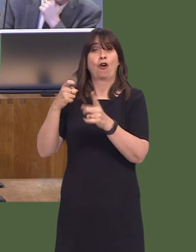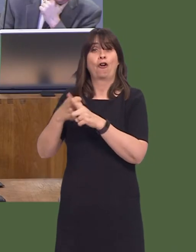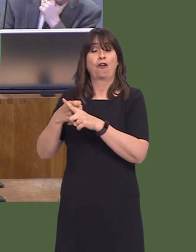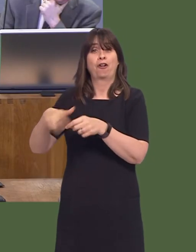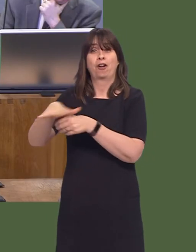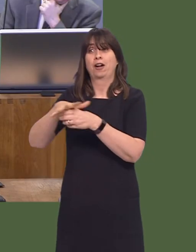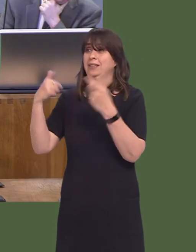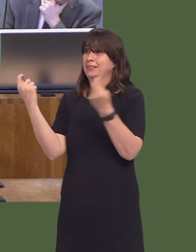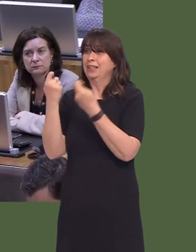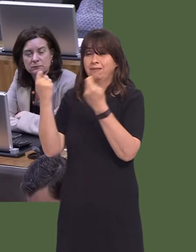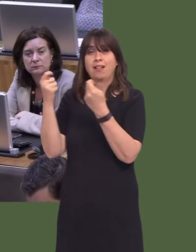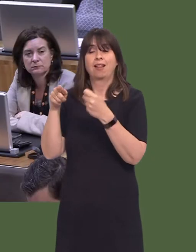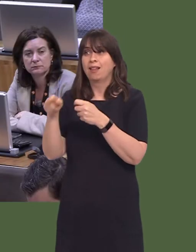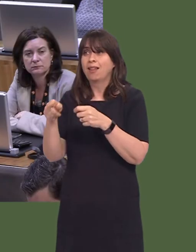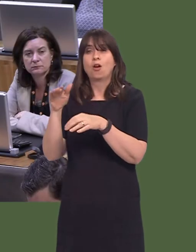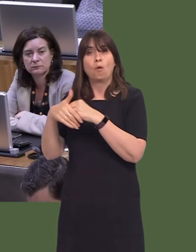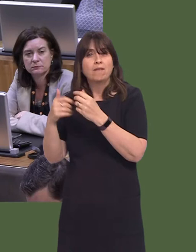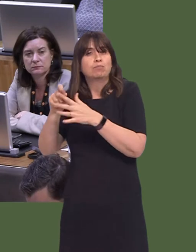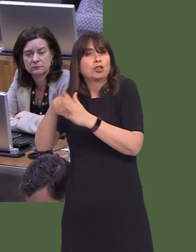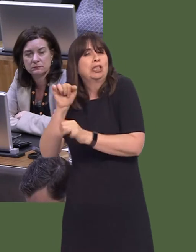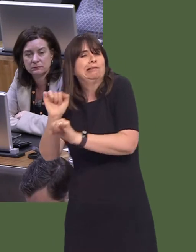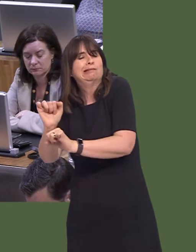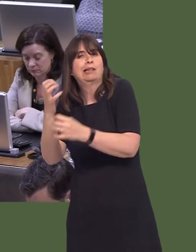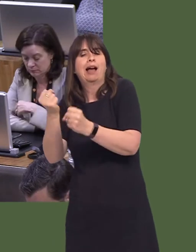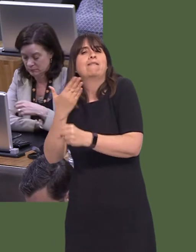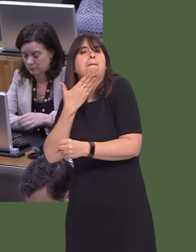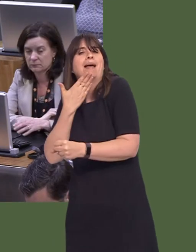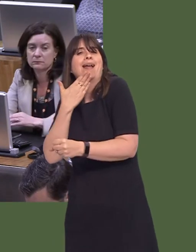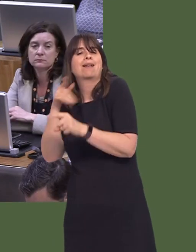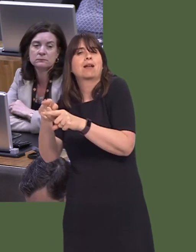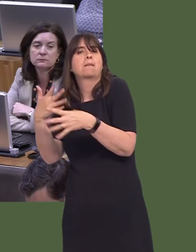very successful in terms of combating loneliness amongst men who've lost their partners.